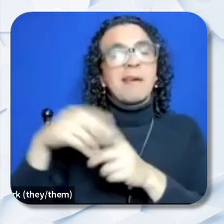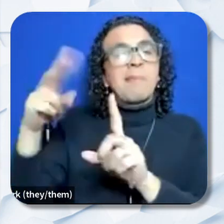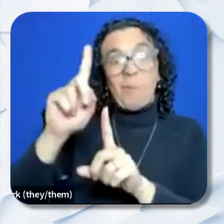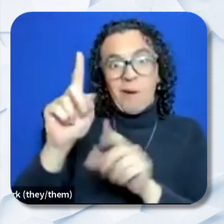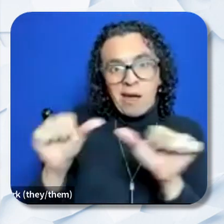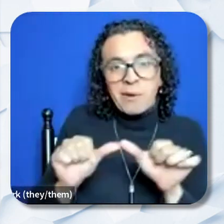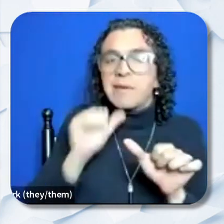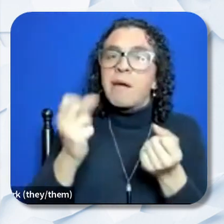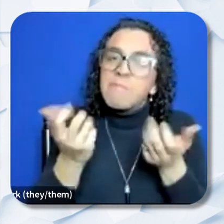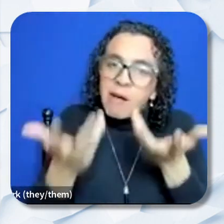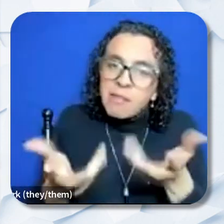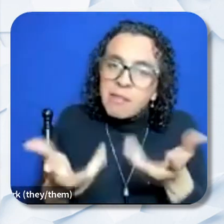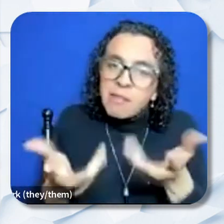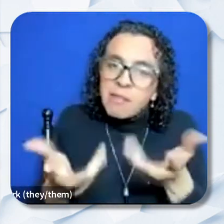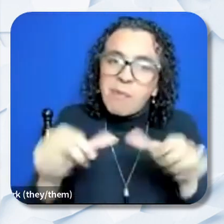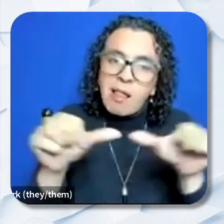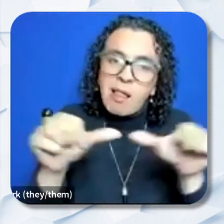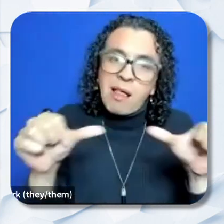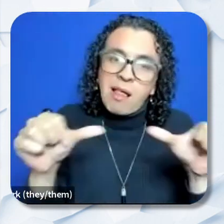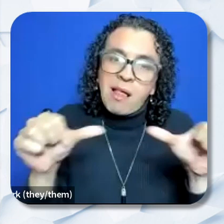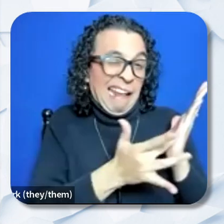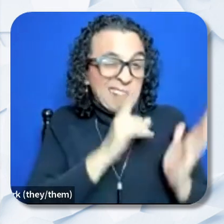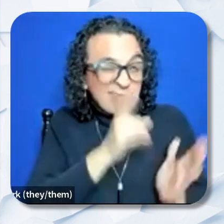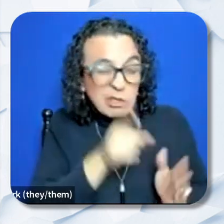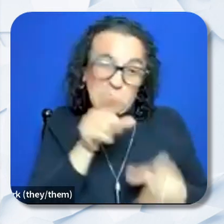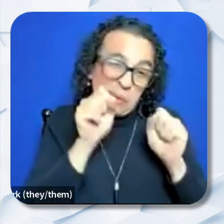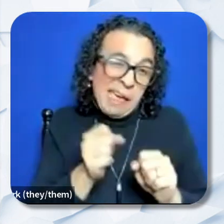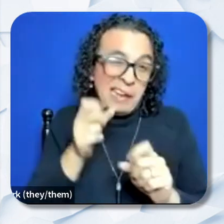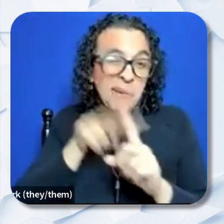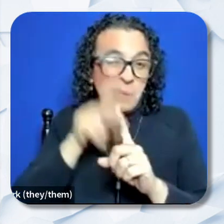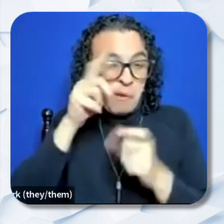you can apply for multiple areas. It would be a separate application for each area.